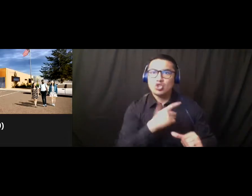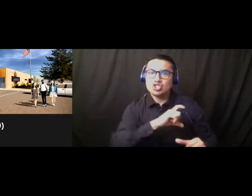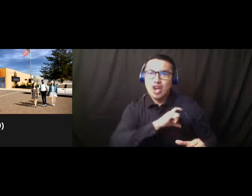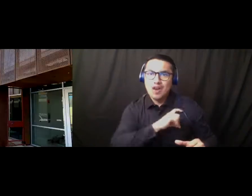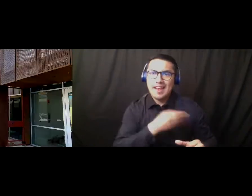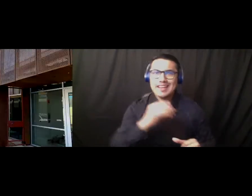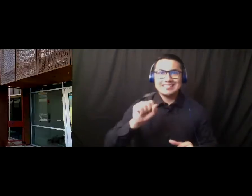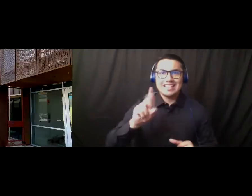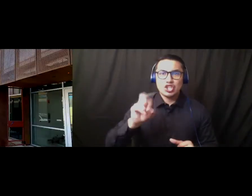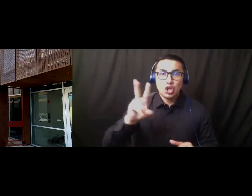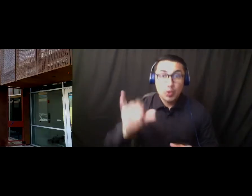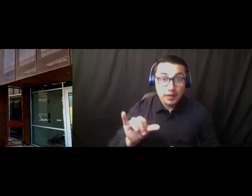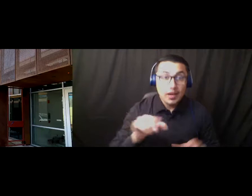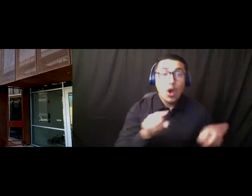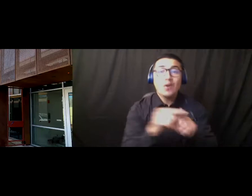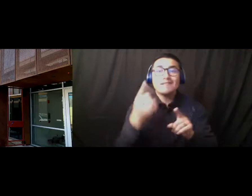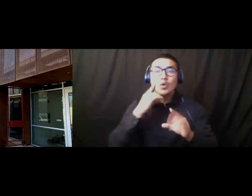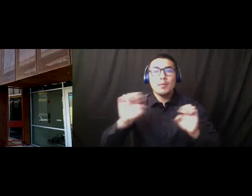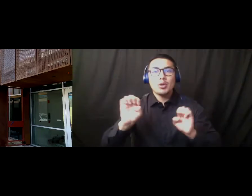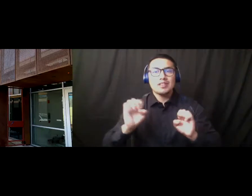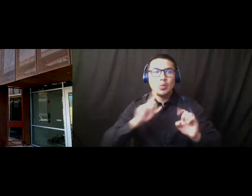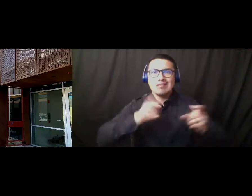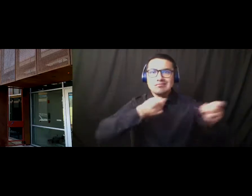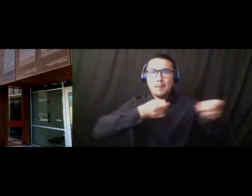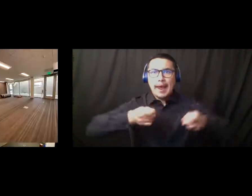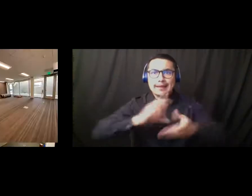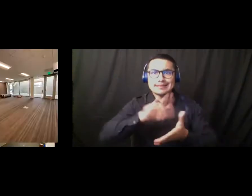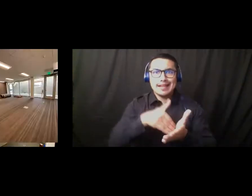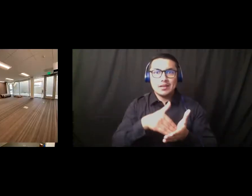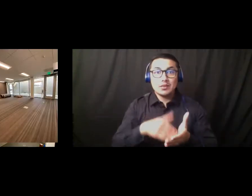Emergency Command Center. Uh, this is going to be occupay-occupied later